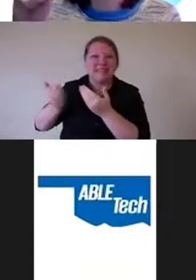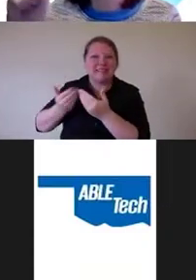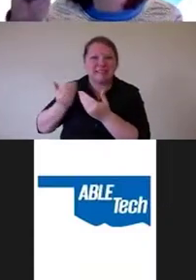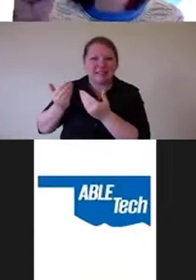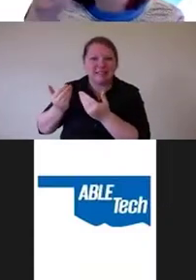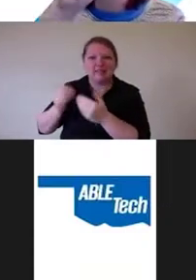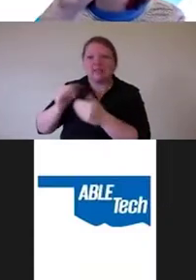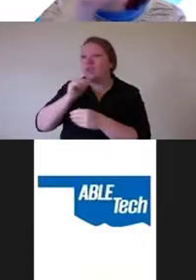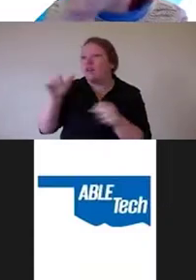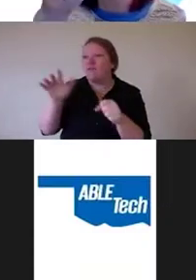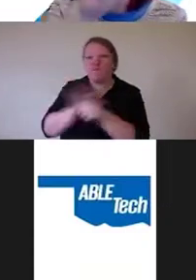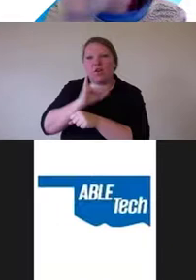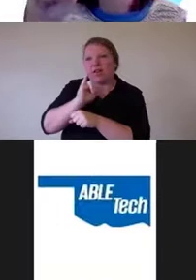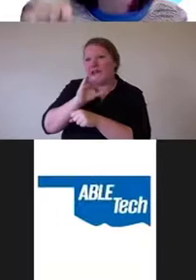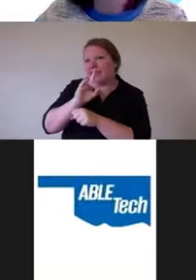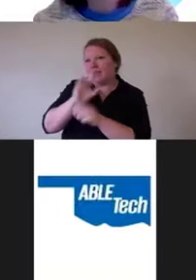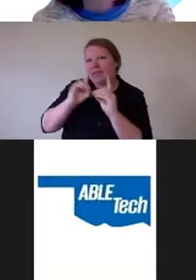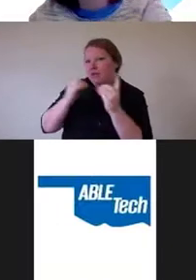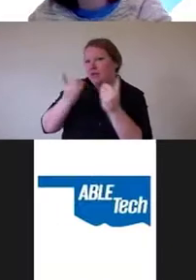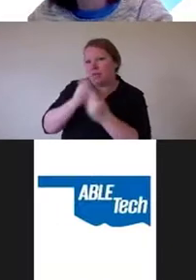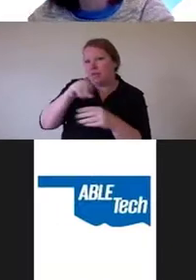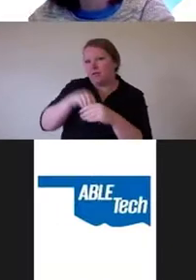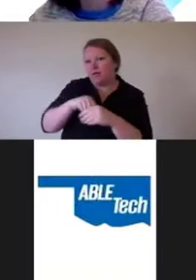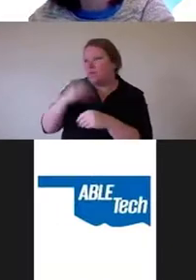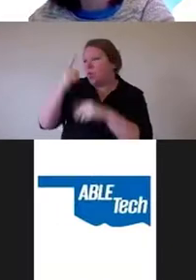You just need to get one person to put that single line of code in.